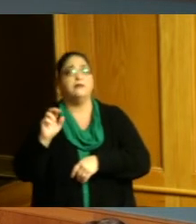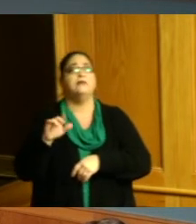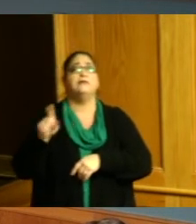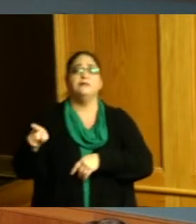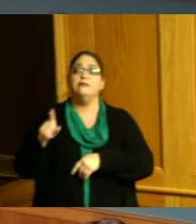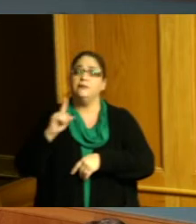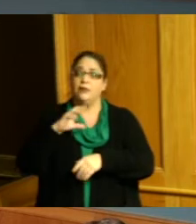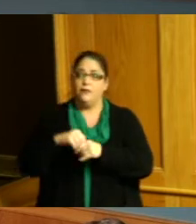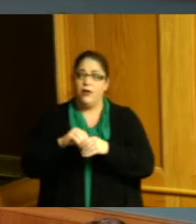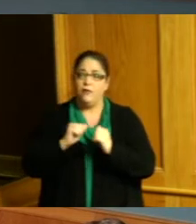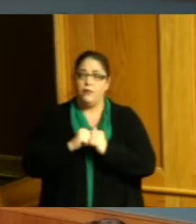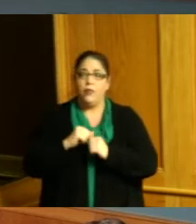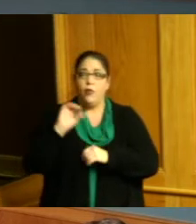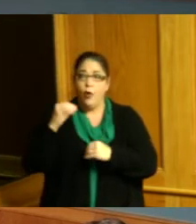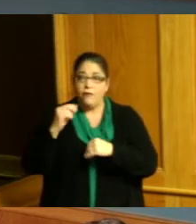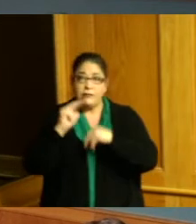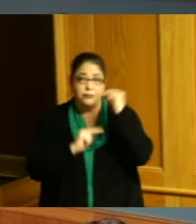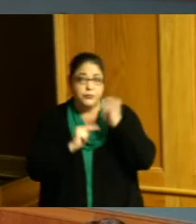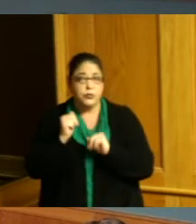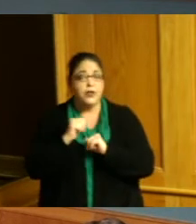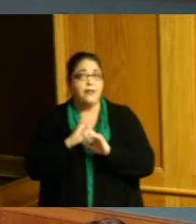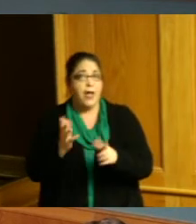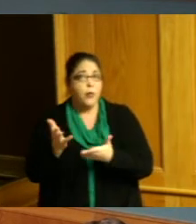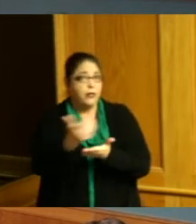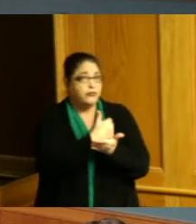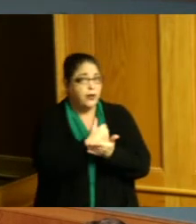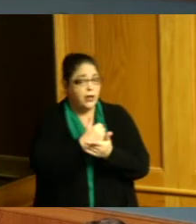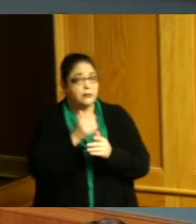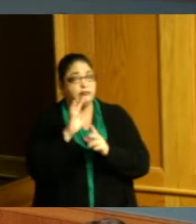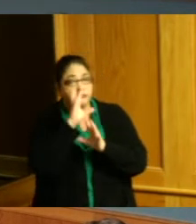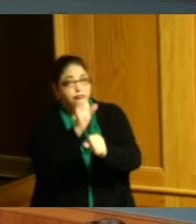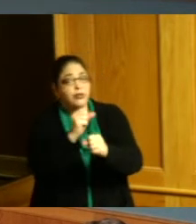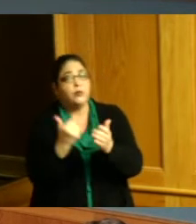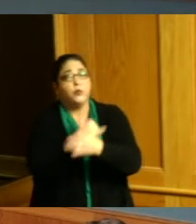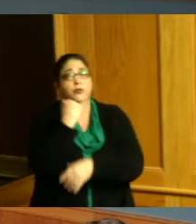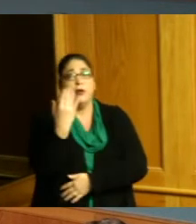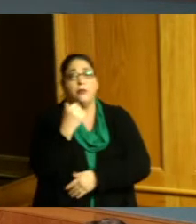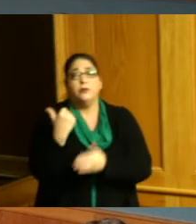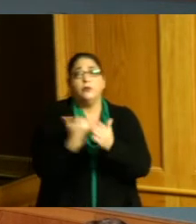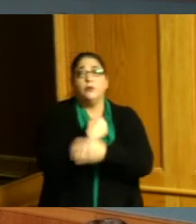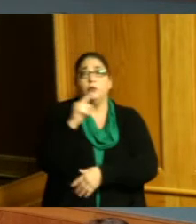century office building that will attract new jobs new businesses and generate new tax revenues and